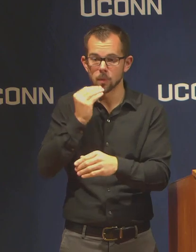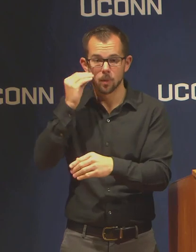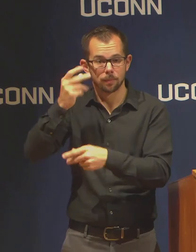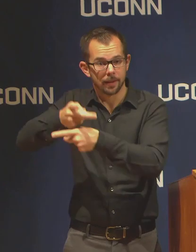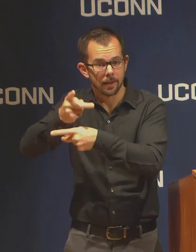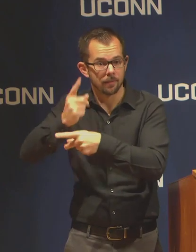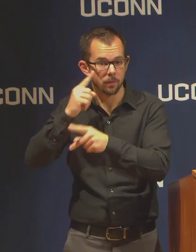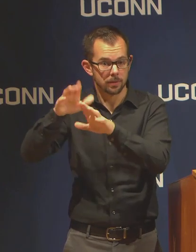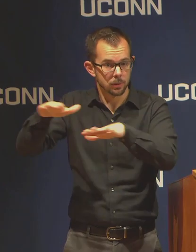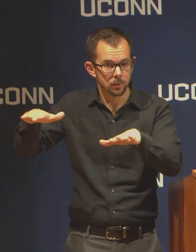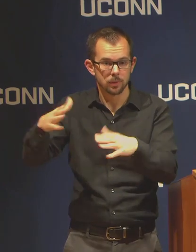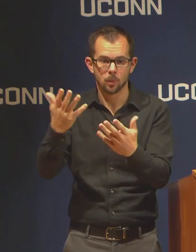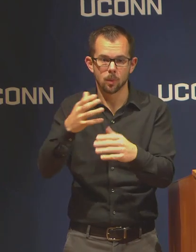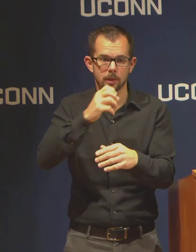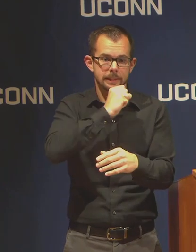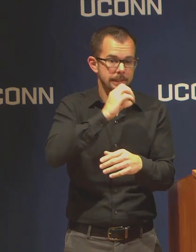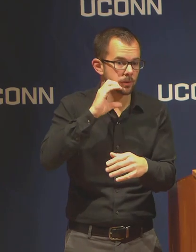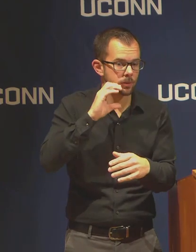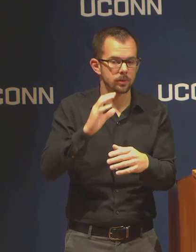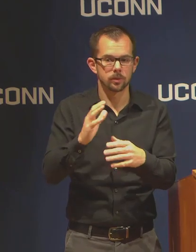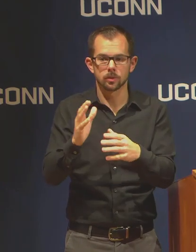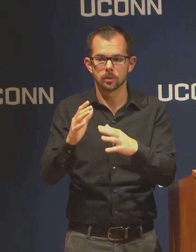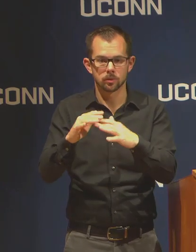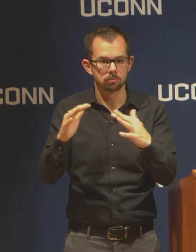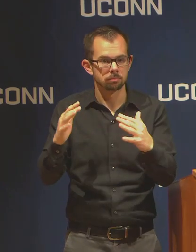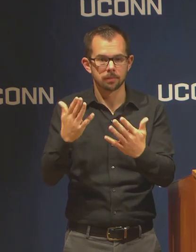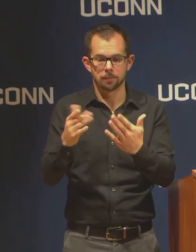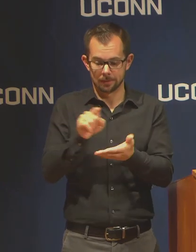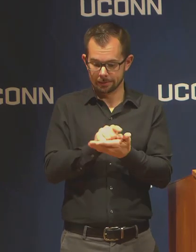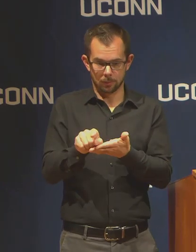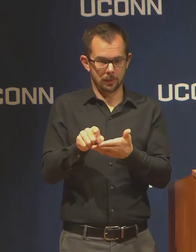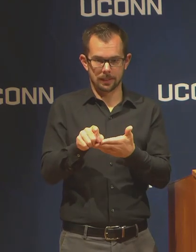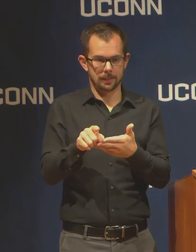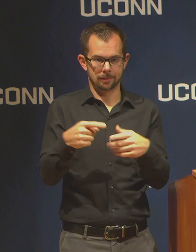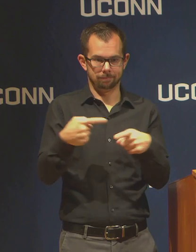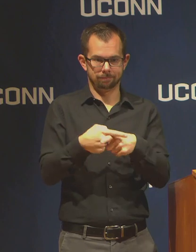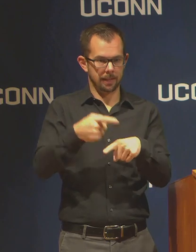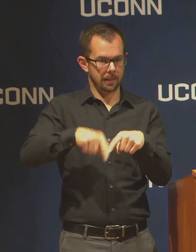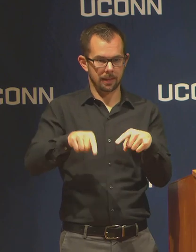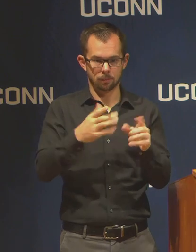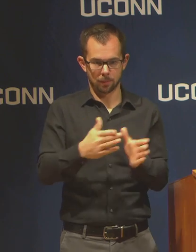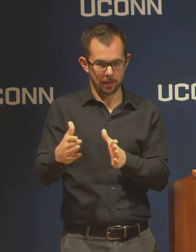and are unable to prepare during this week. They should go to their department chairs